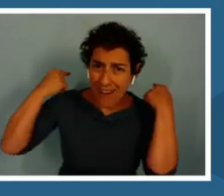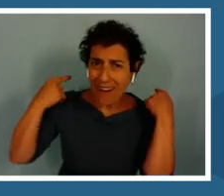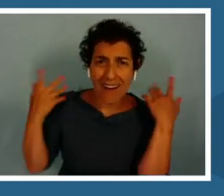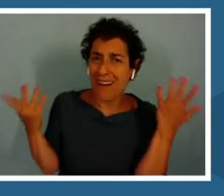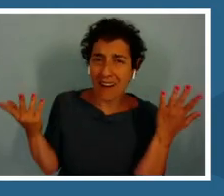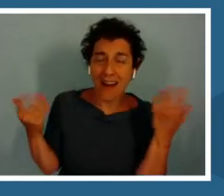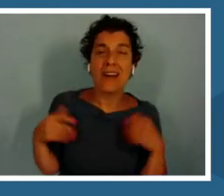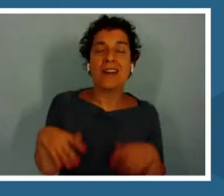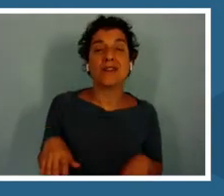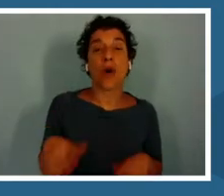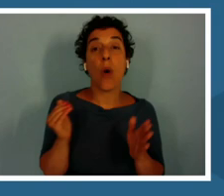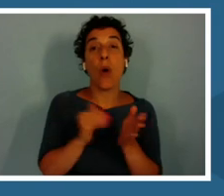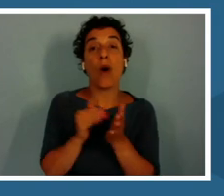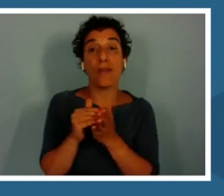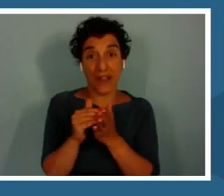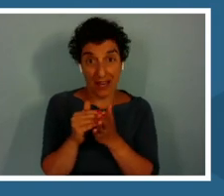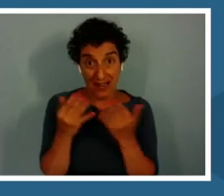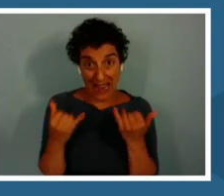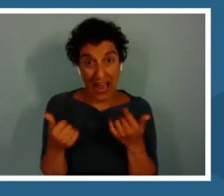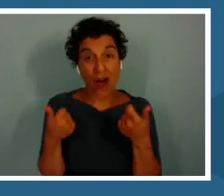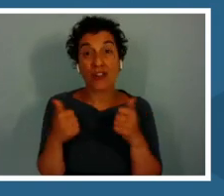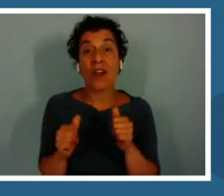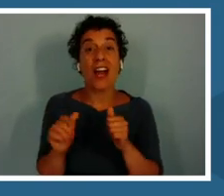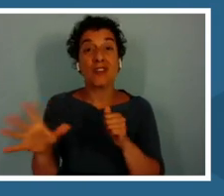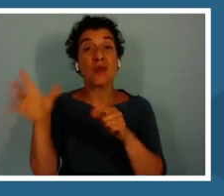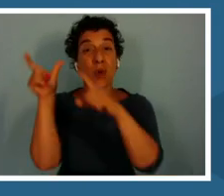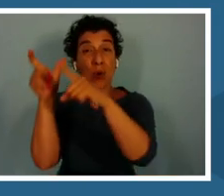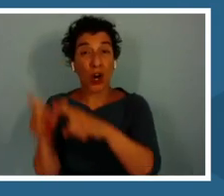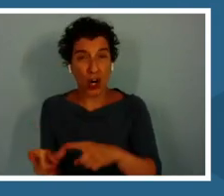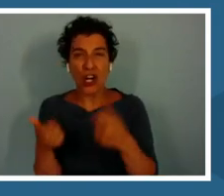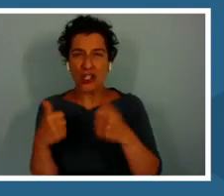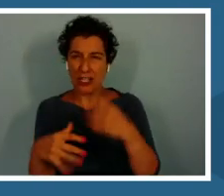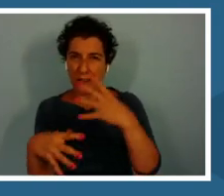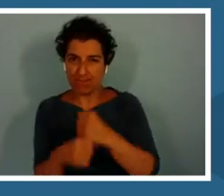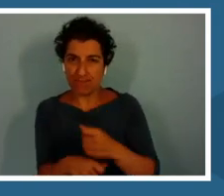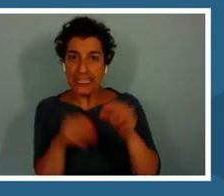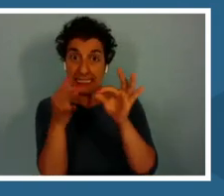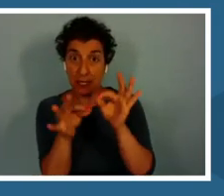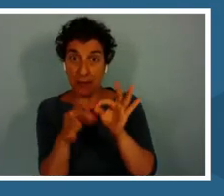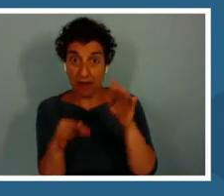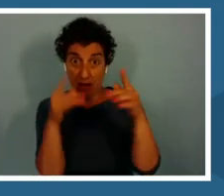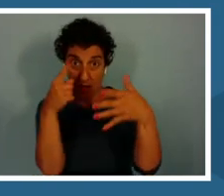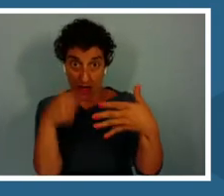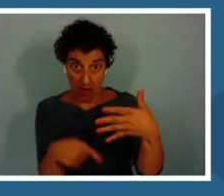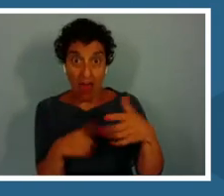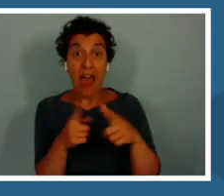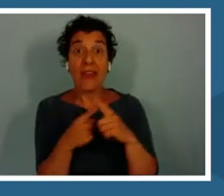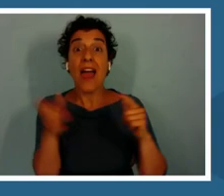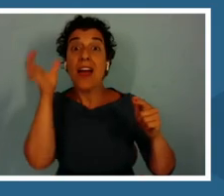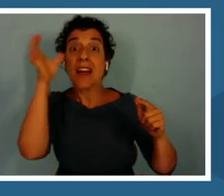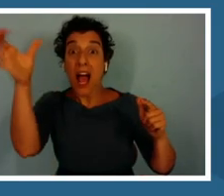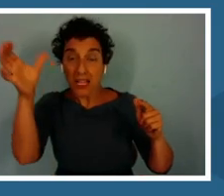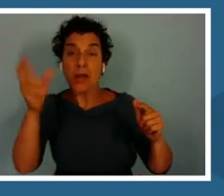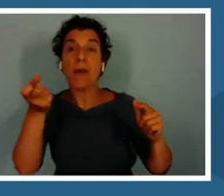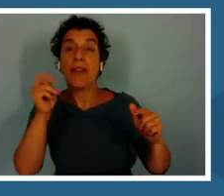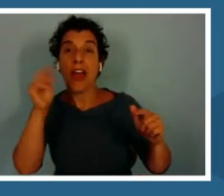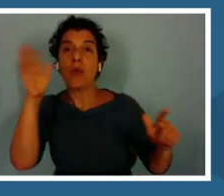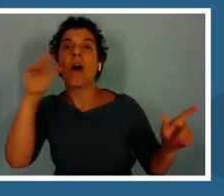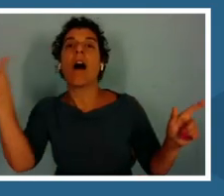Often what we are trying to do is simplify a lot of those words and once they understand the concept we will bring in the big words.